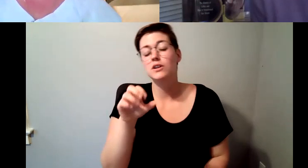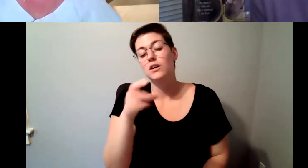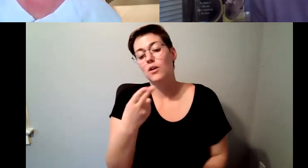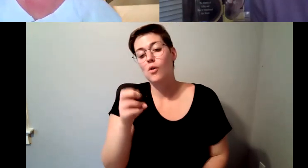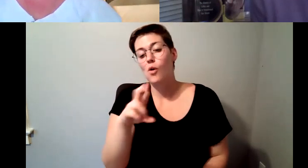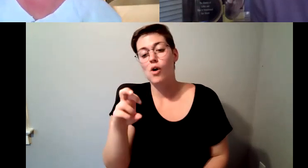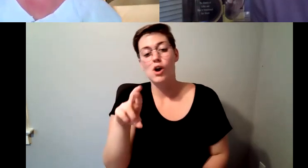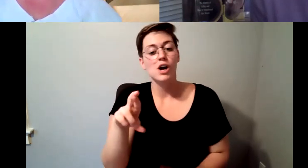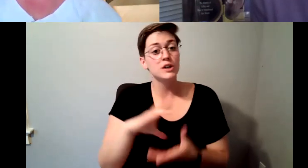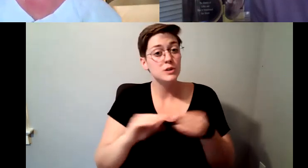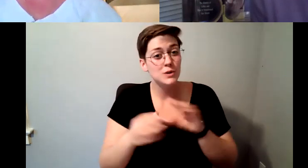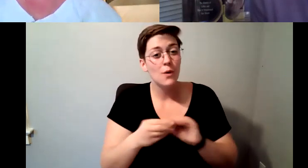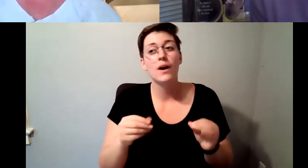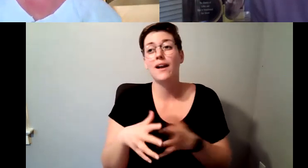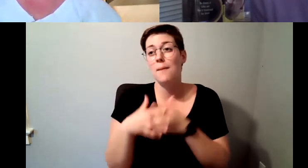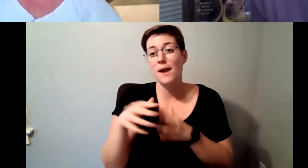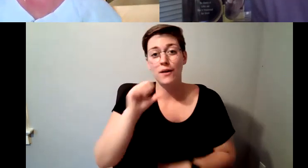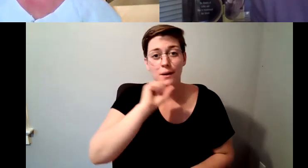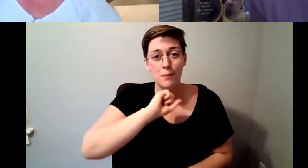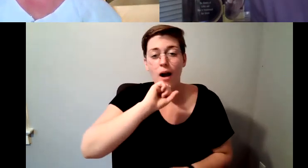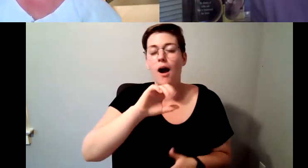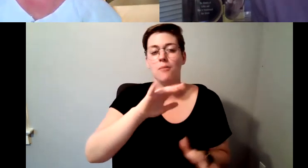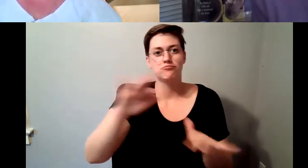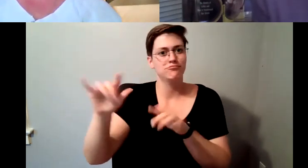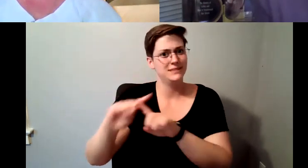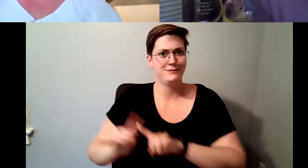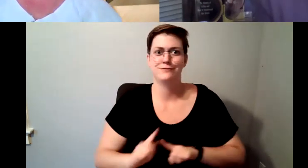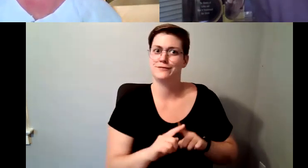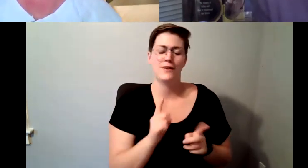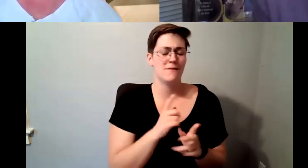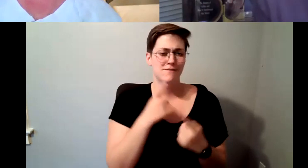link is also in the chat box again thank you Major and thank you.